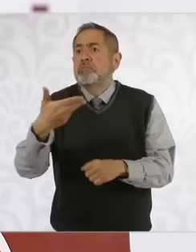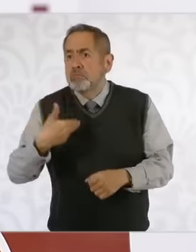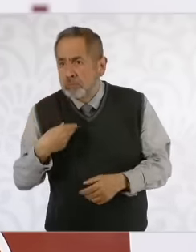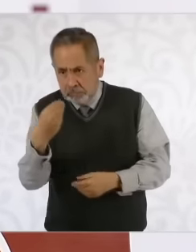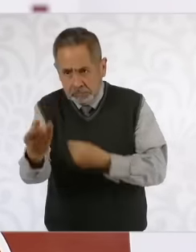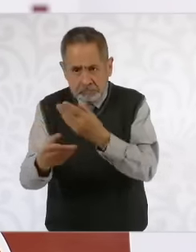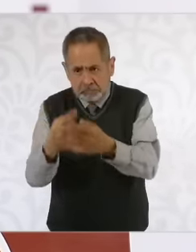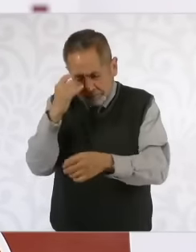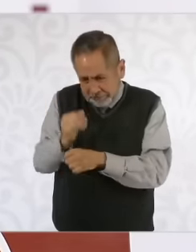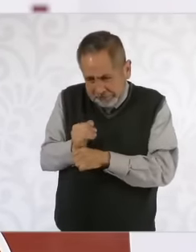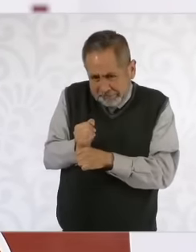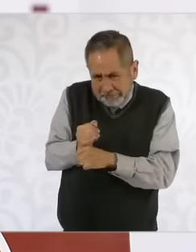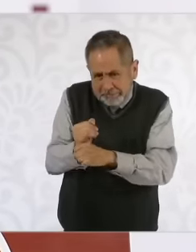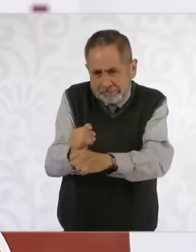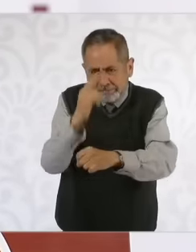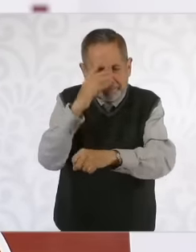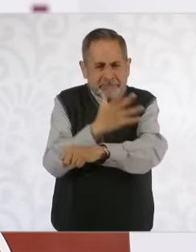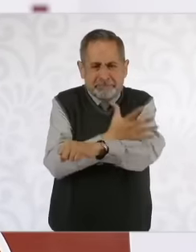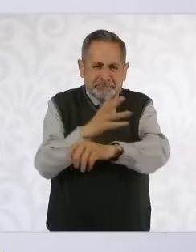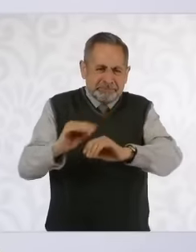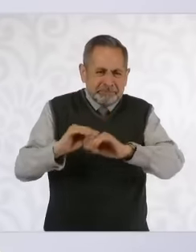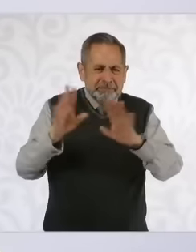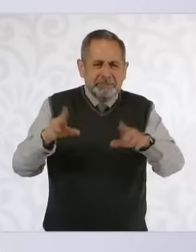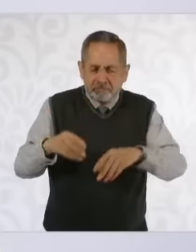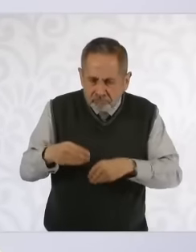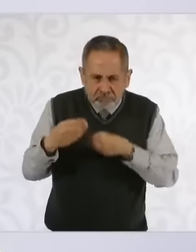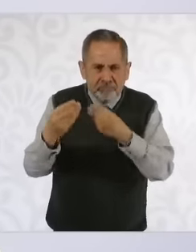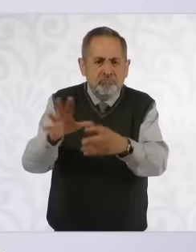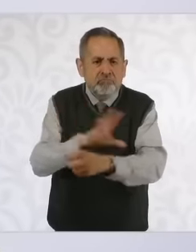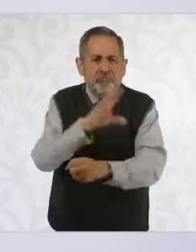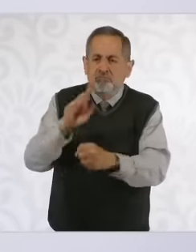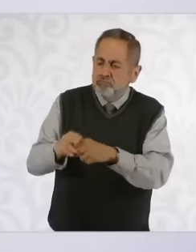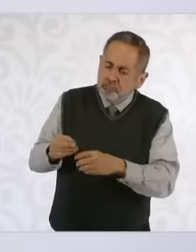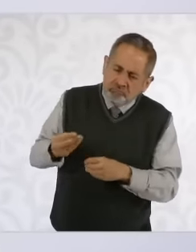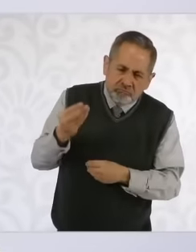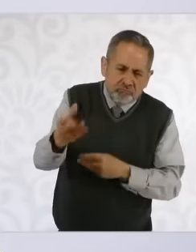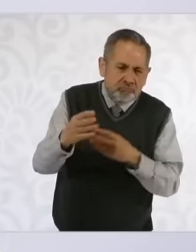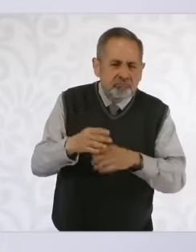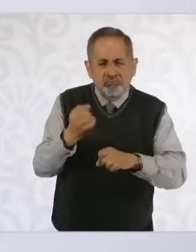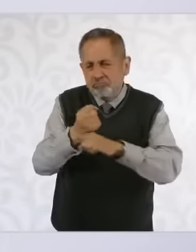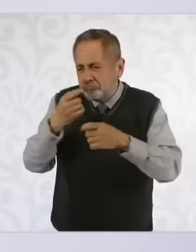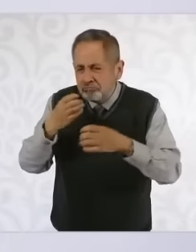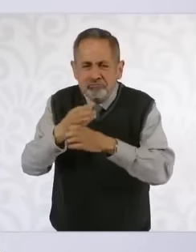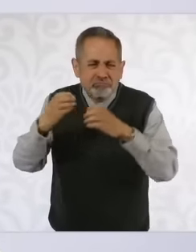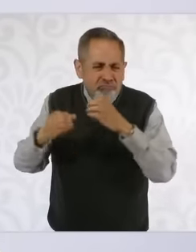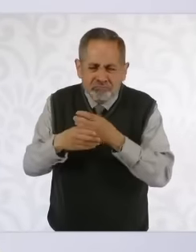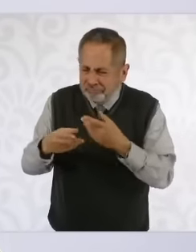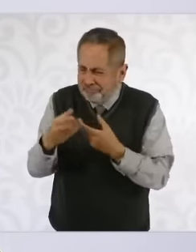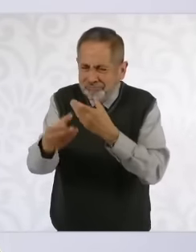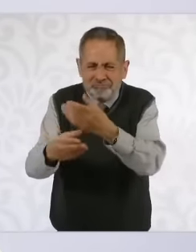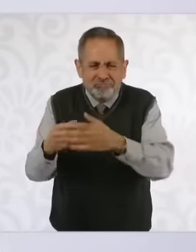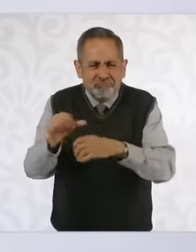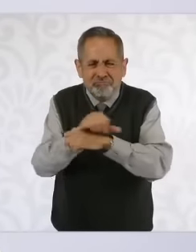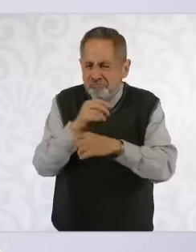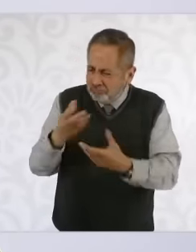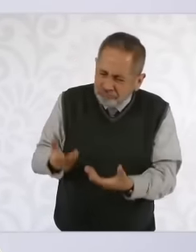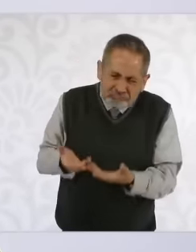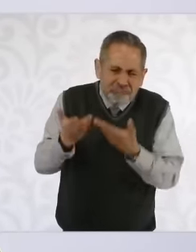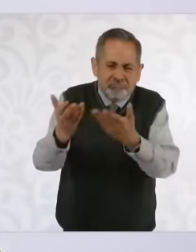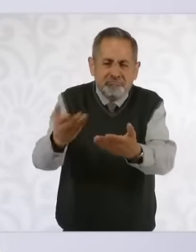with complete transparency, they are provided with all the material, weapons, equipment, vehicles, so that